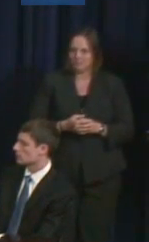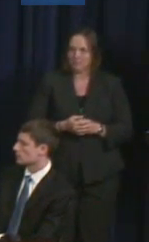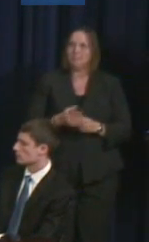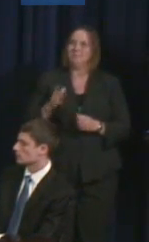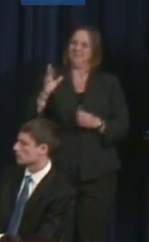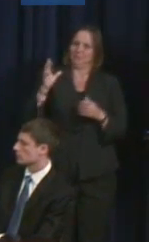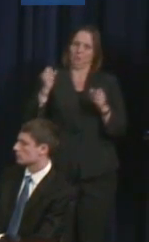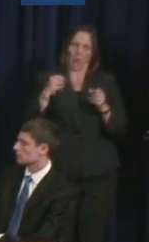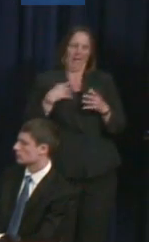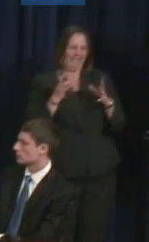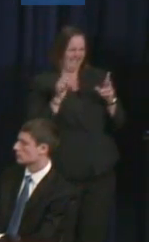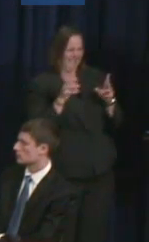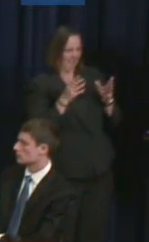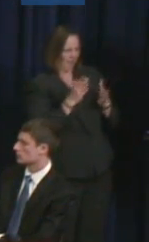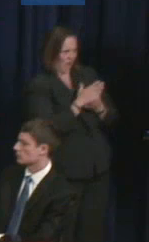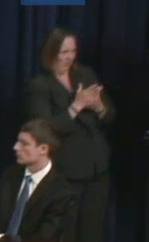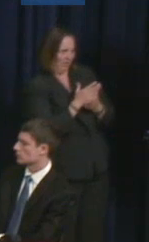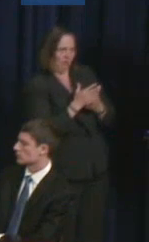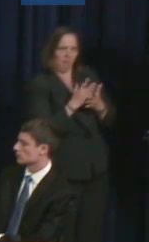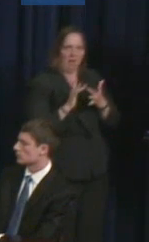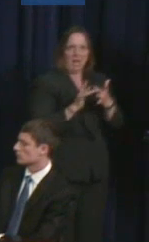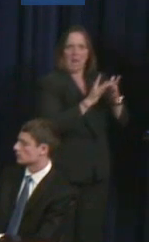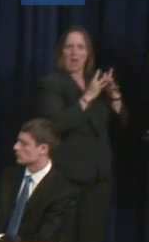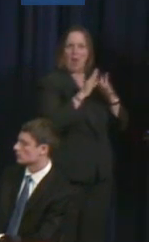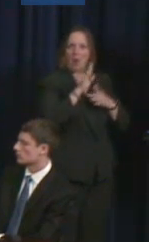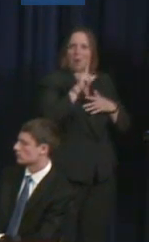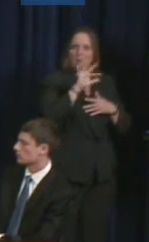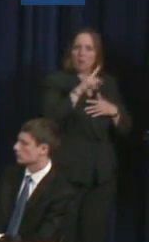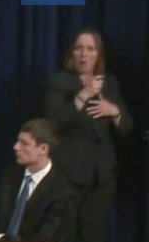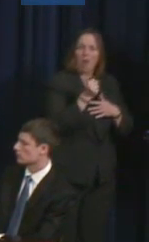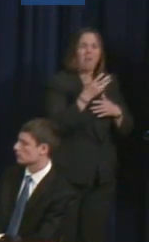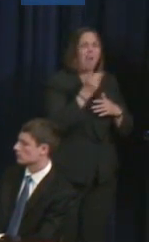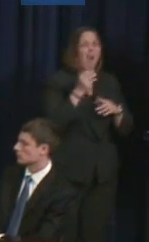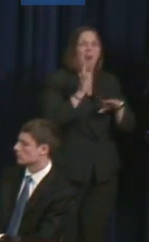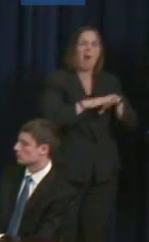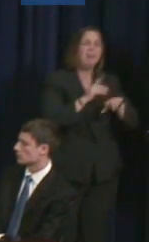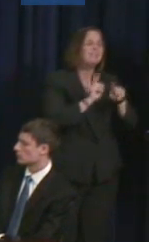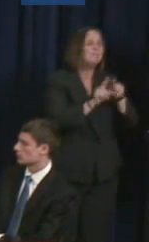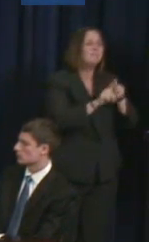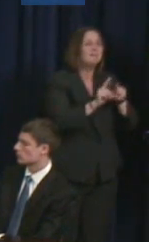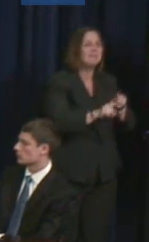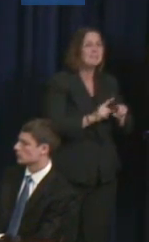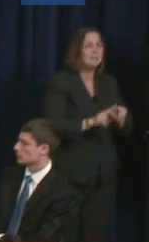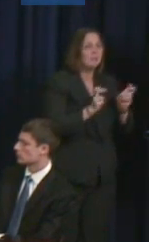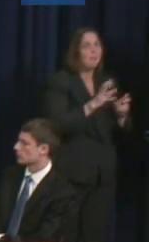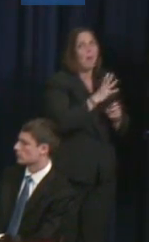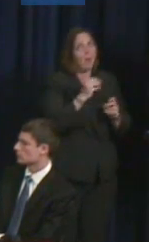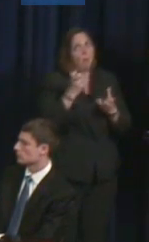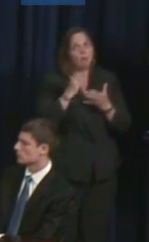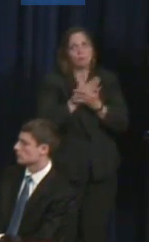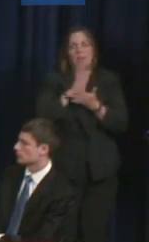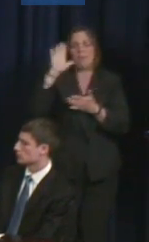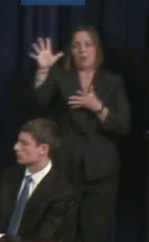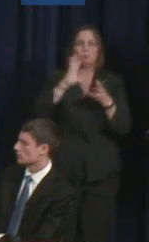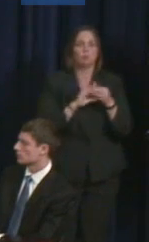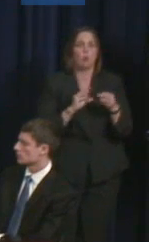disability-oriented topics, but really sharing narratives like you were saying and putting our voice